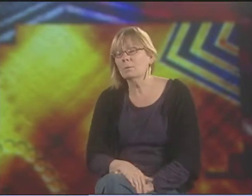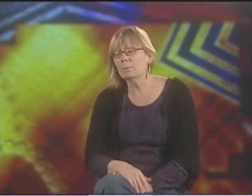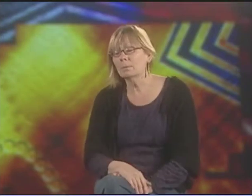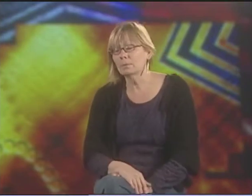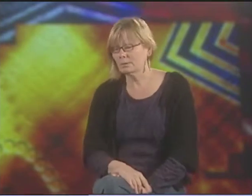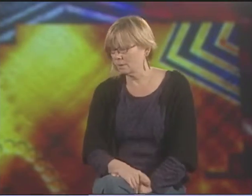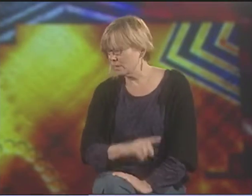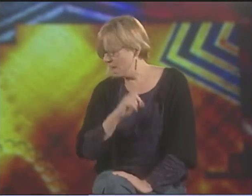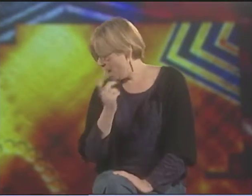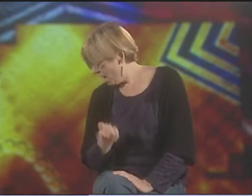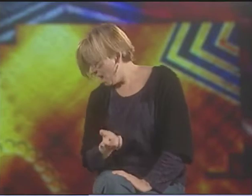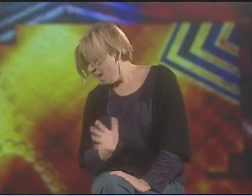IT'S REALLY GREAT.